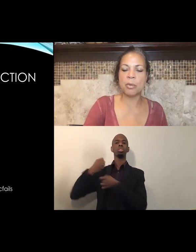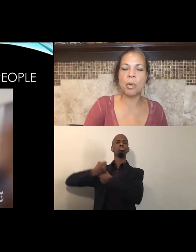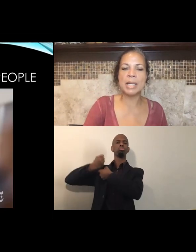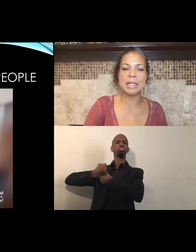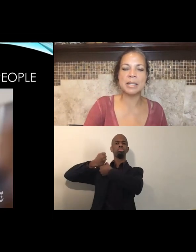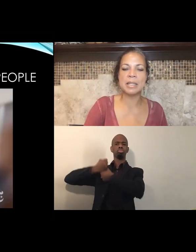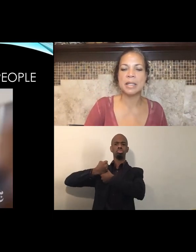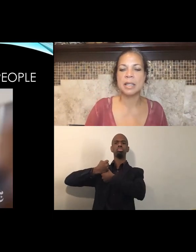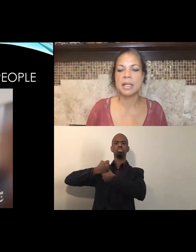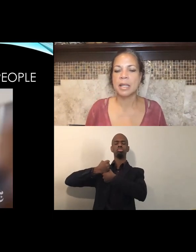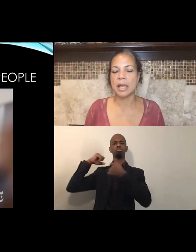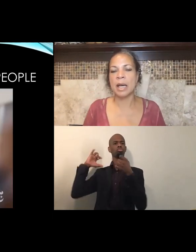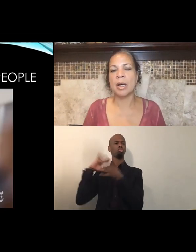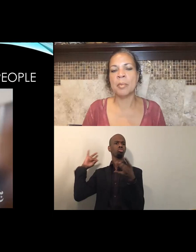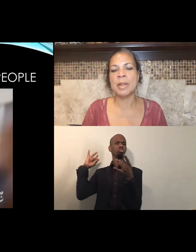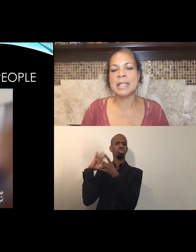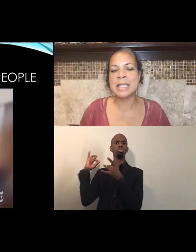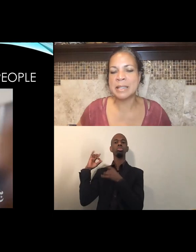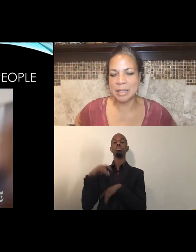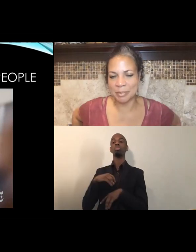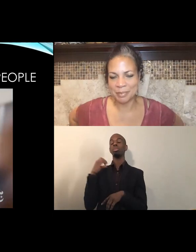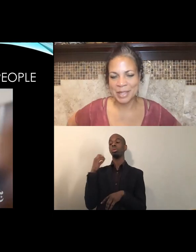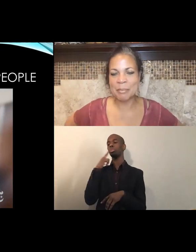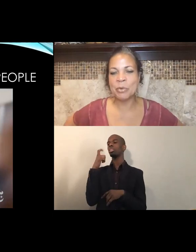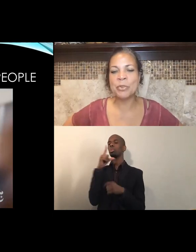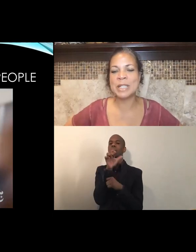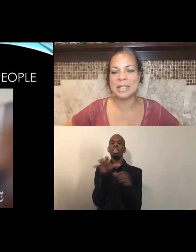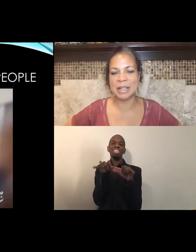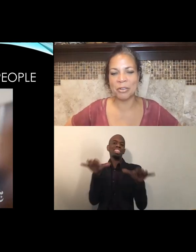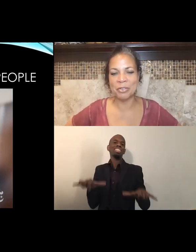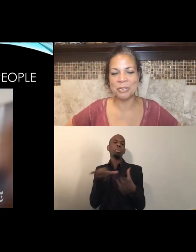It wasn't the system that moved itself, right.